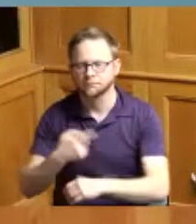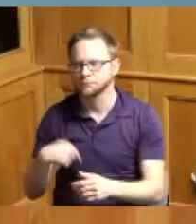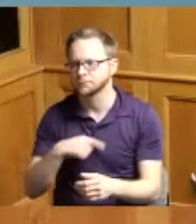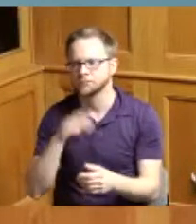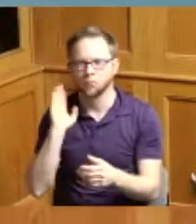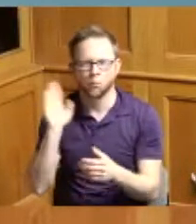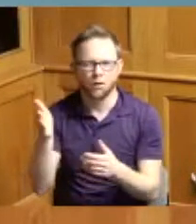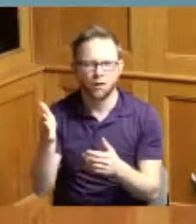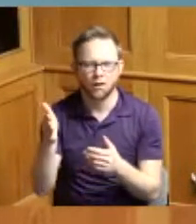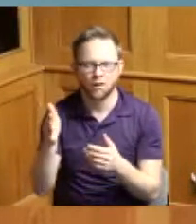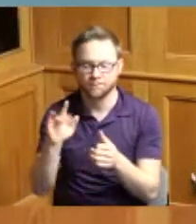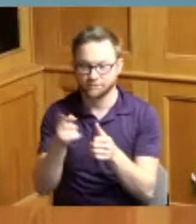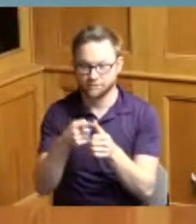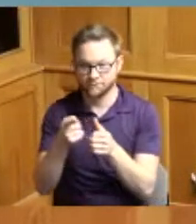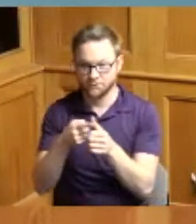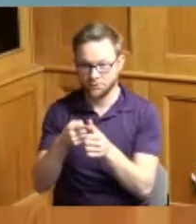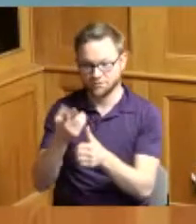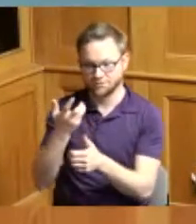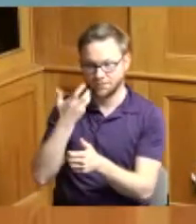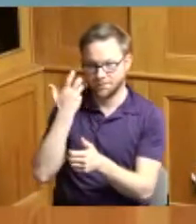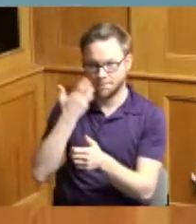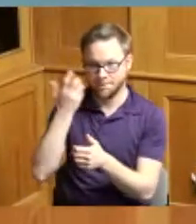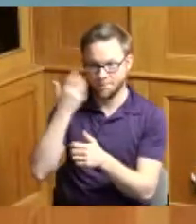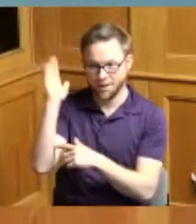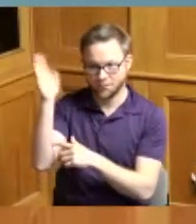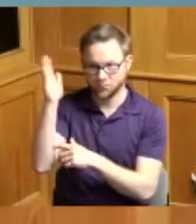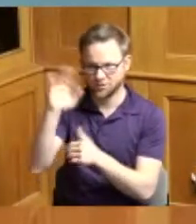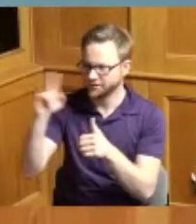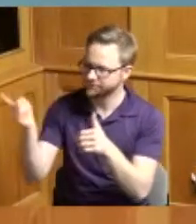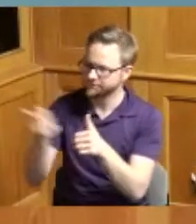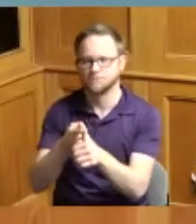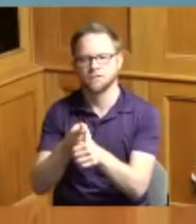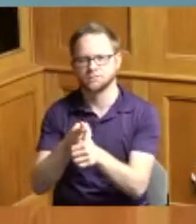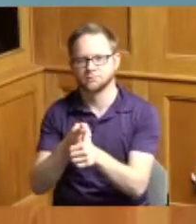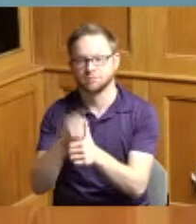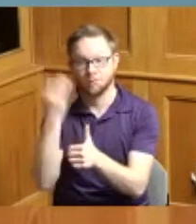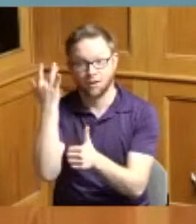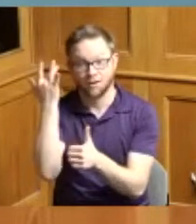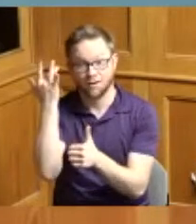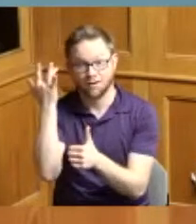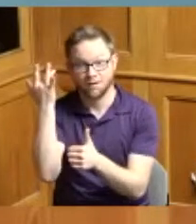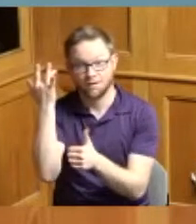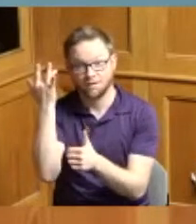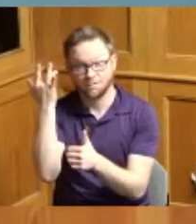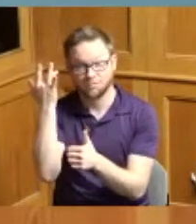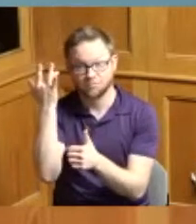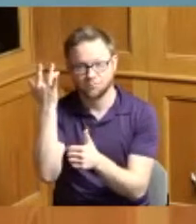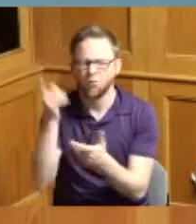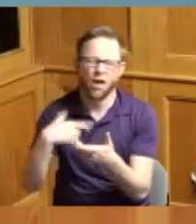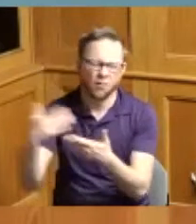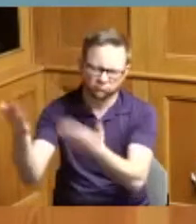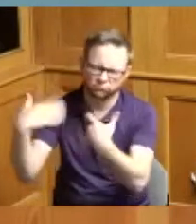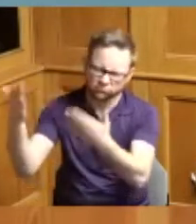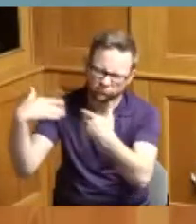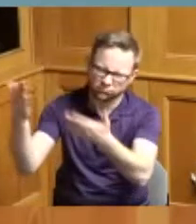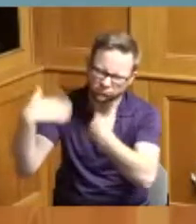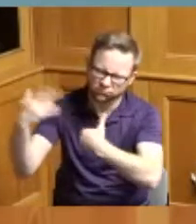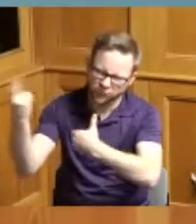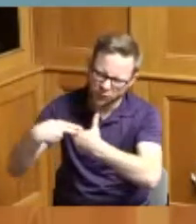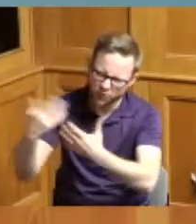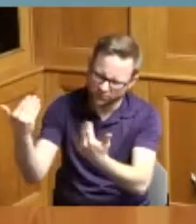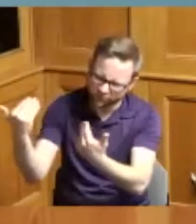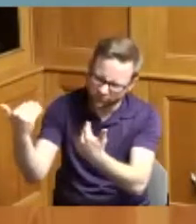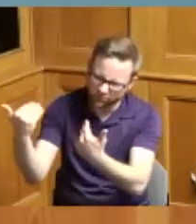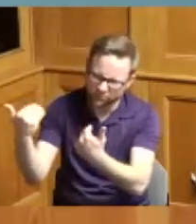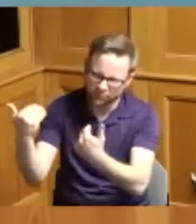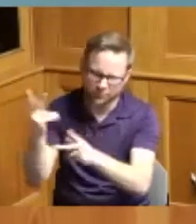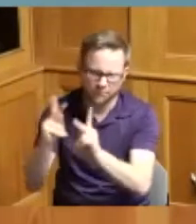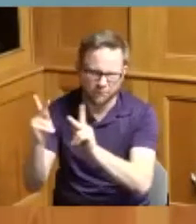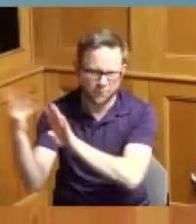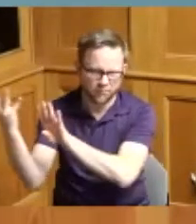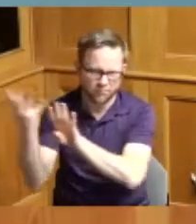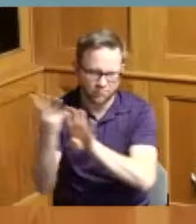deal with our Bengals presentations first because come on in because we are hoping that we may have